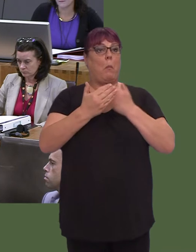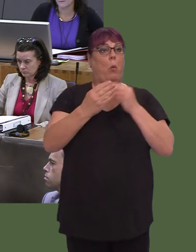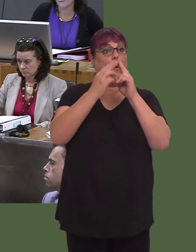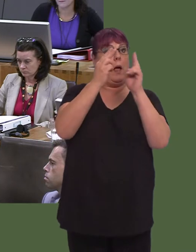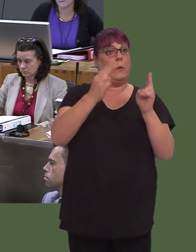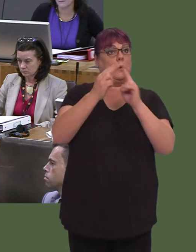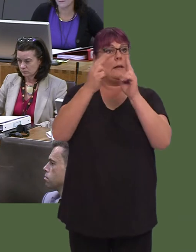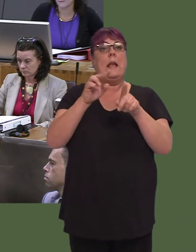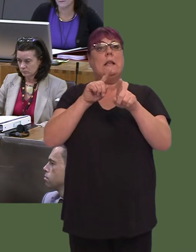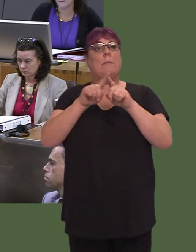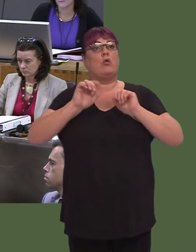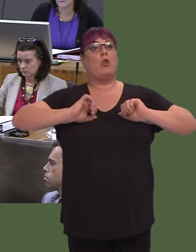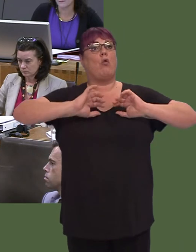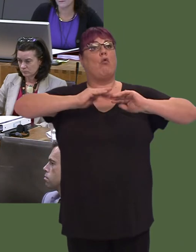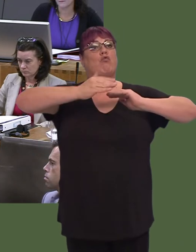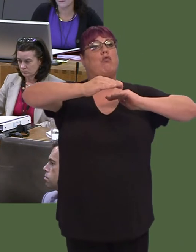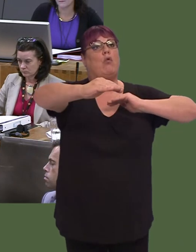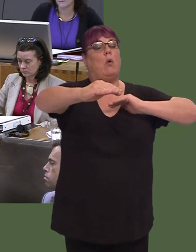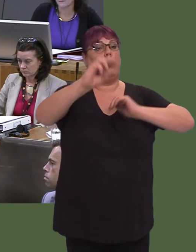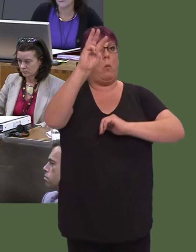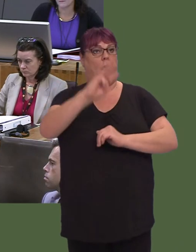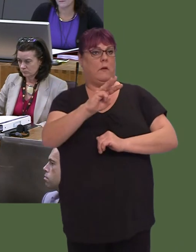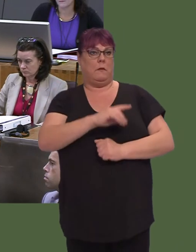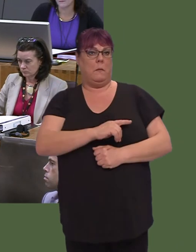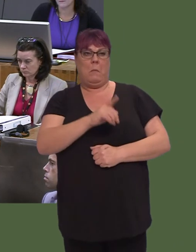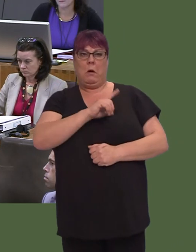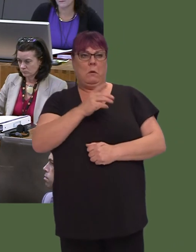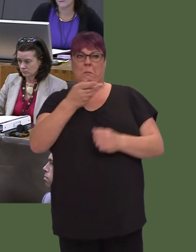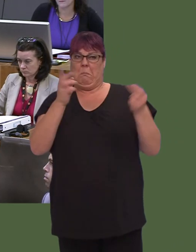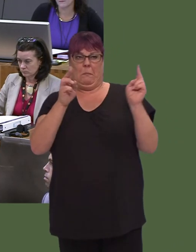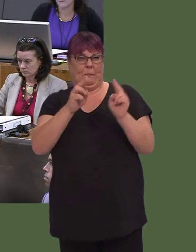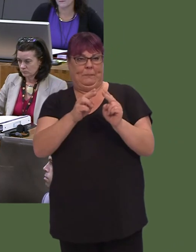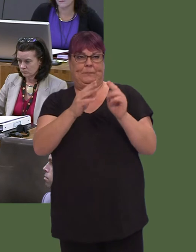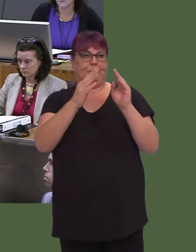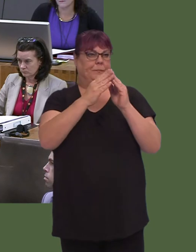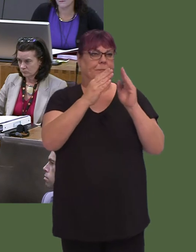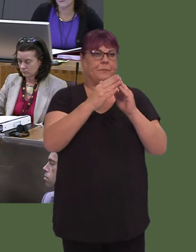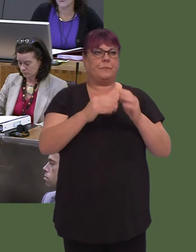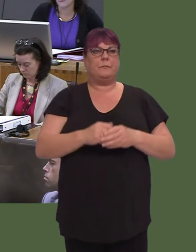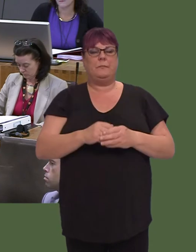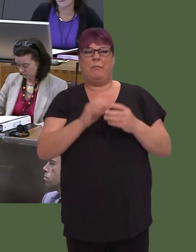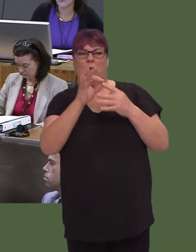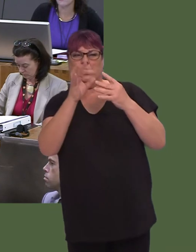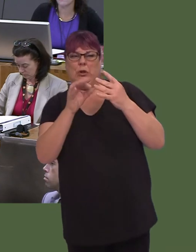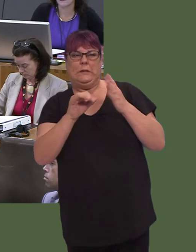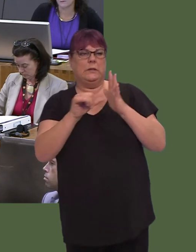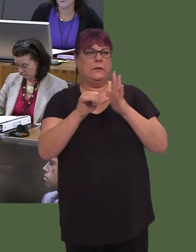in rural Wales, where there is not as much choice in terms of house size and in terms of price. How will we do that?